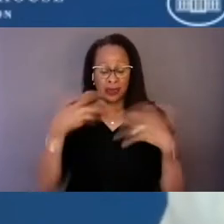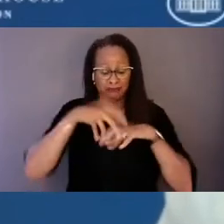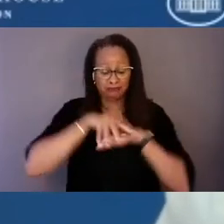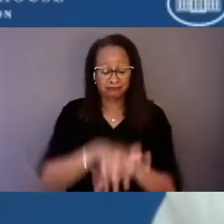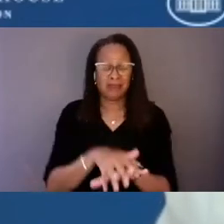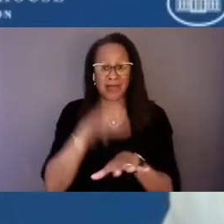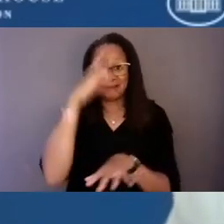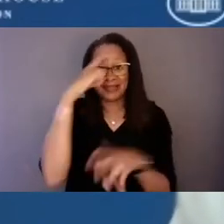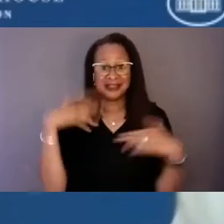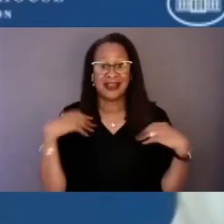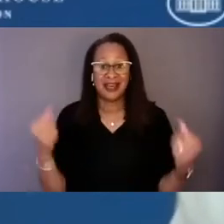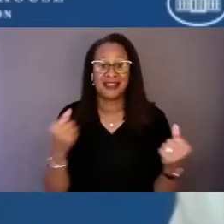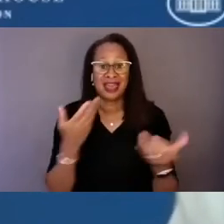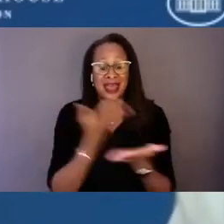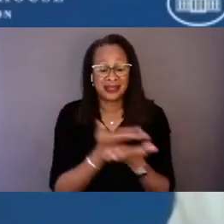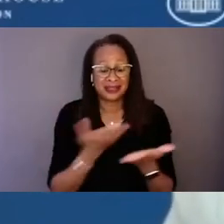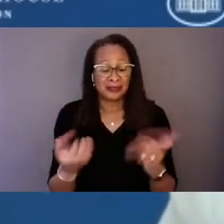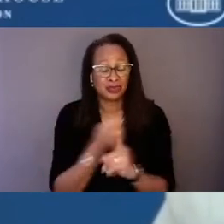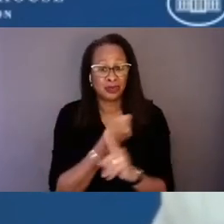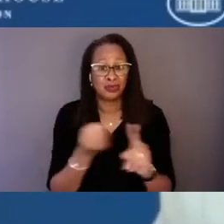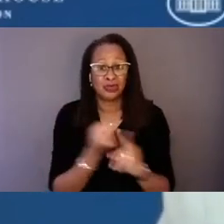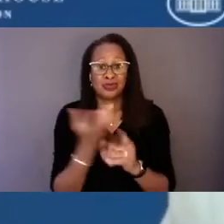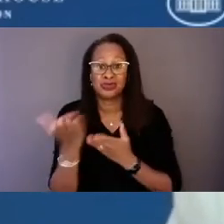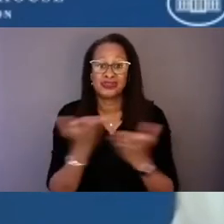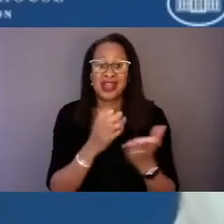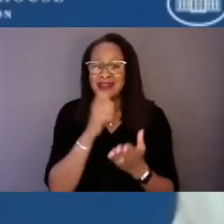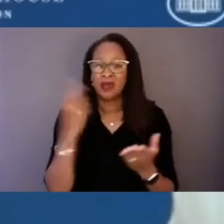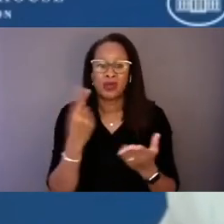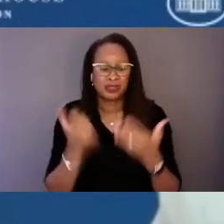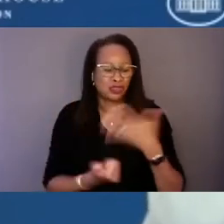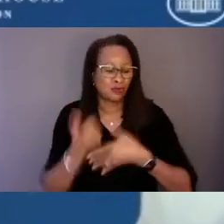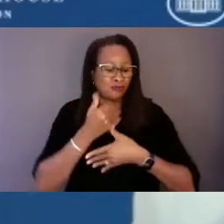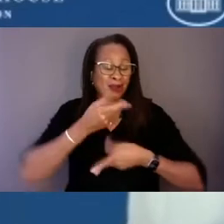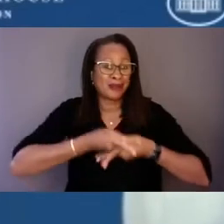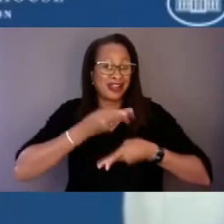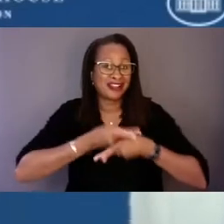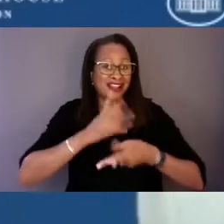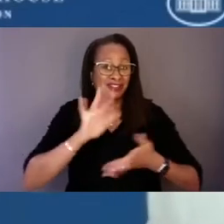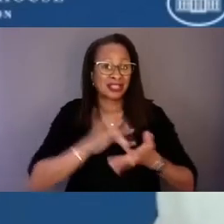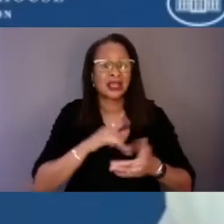not just into primary care settings but into other healthcare settings and non-healthcare settings